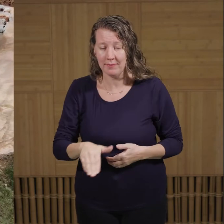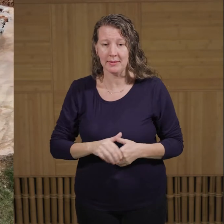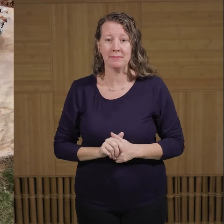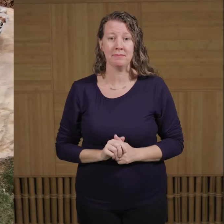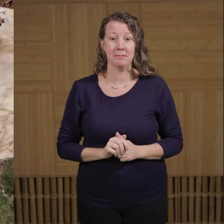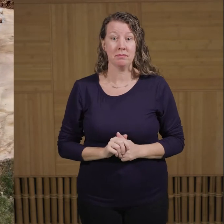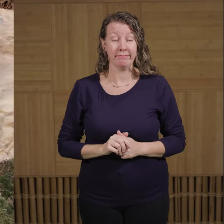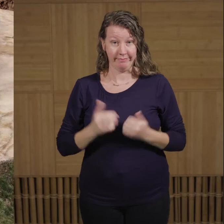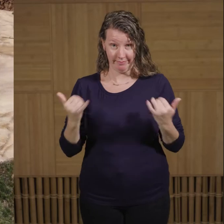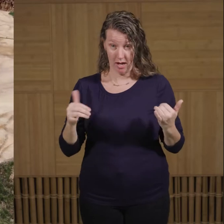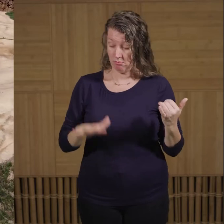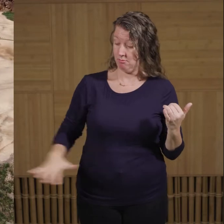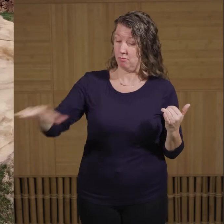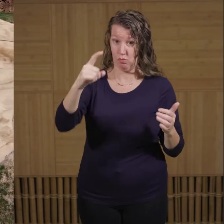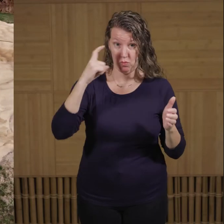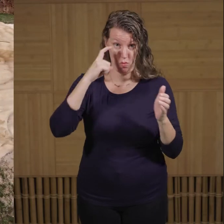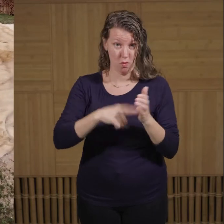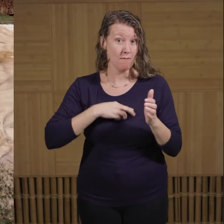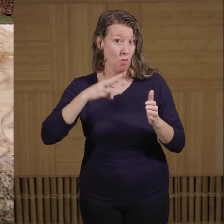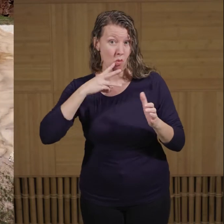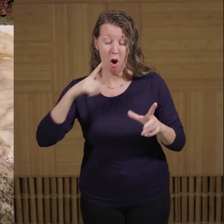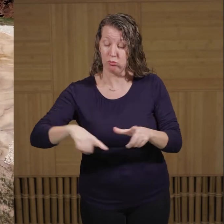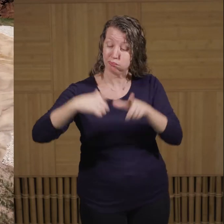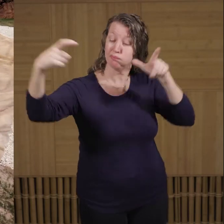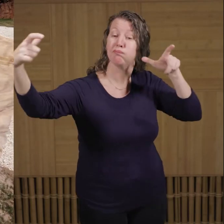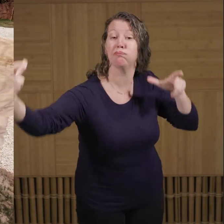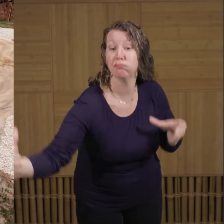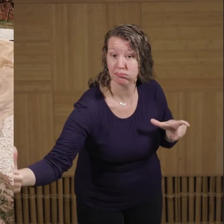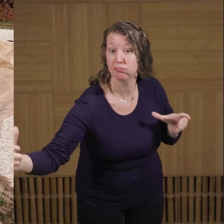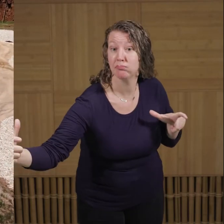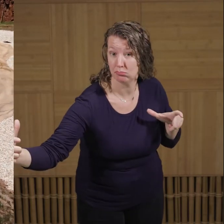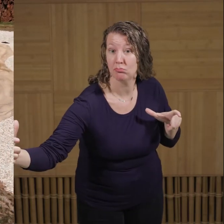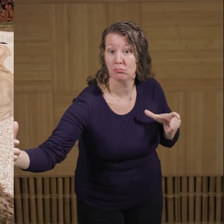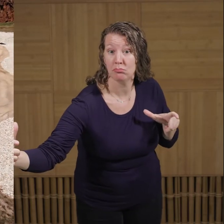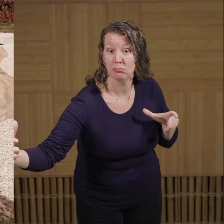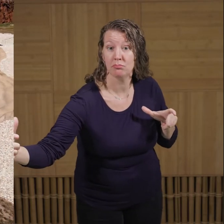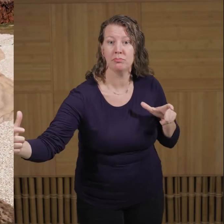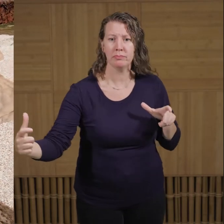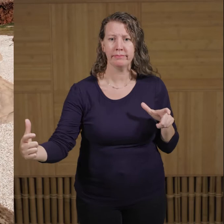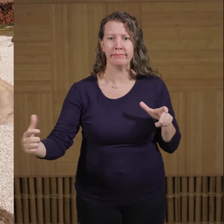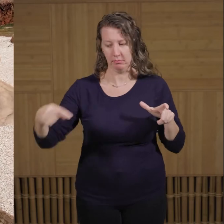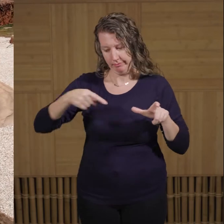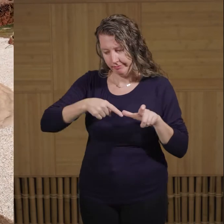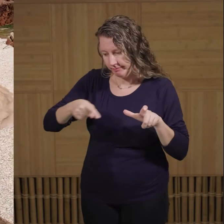At the beginning of the habitat, we have a nice large, round, circular, walk-through pond. At the edges of the pond